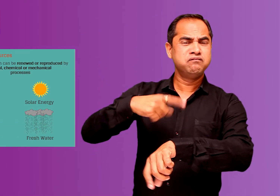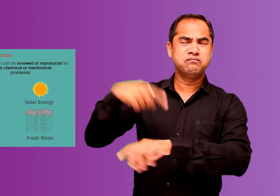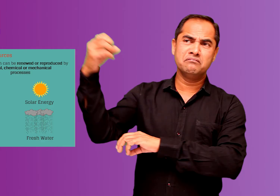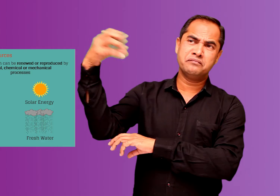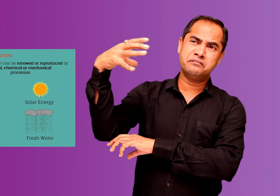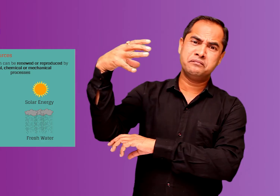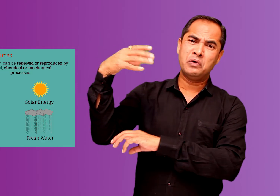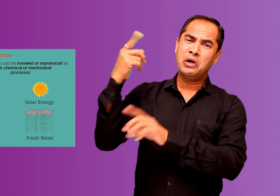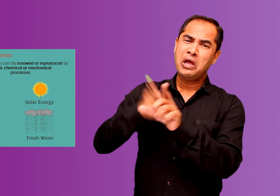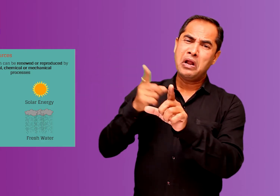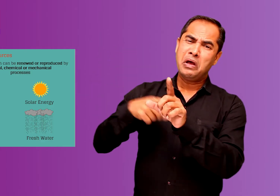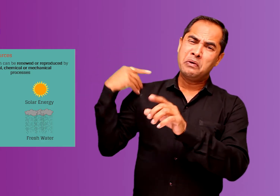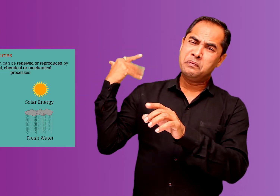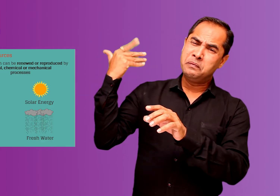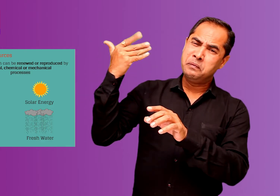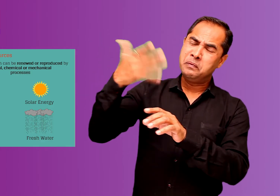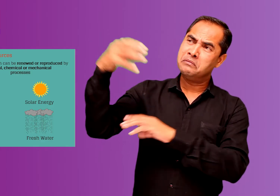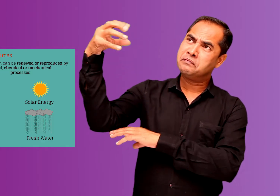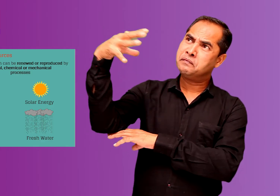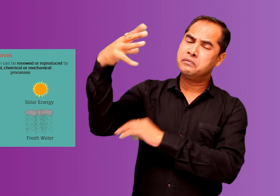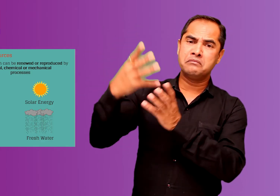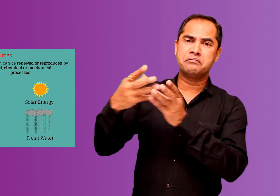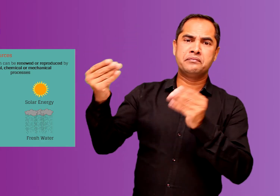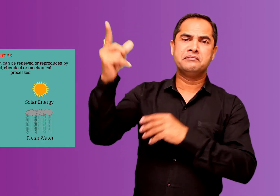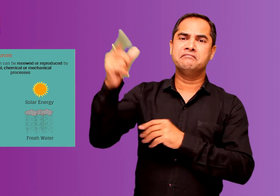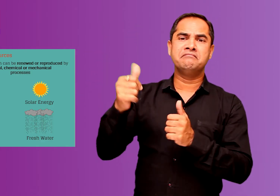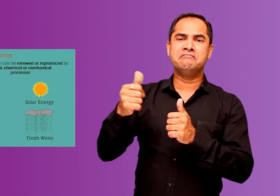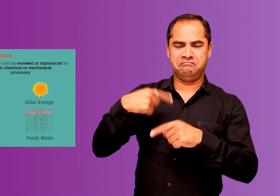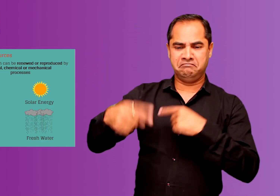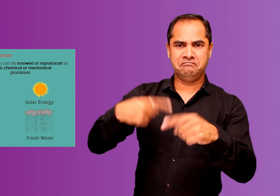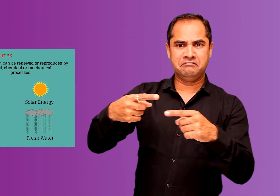take solar energy, solar energy would last us forever.